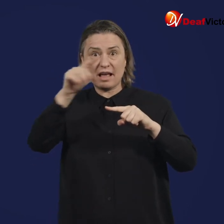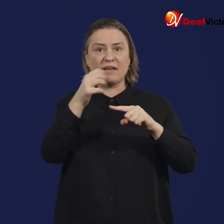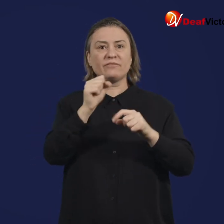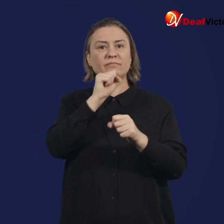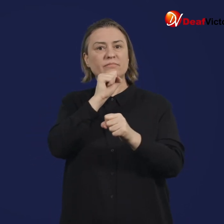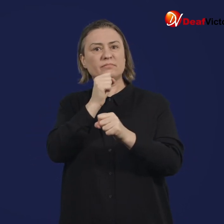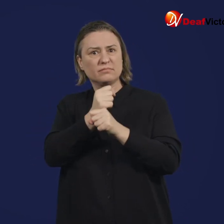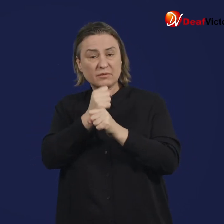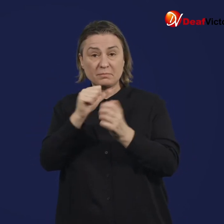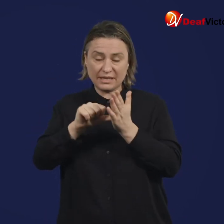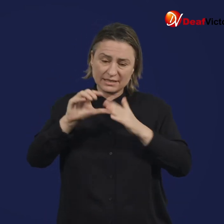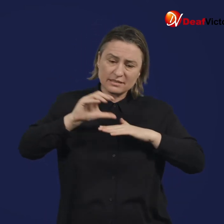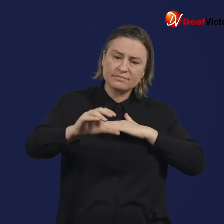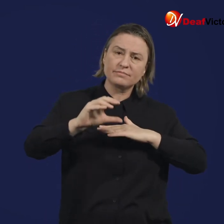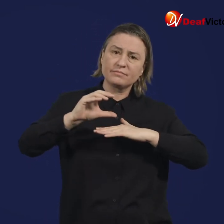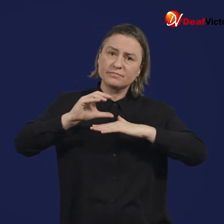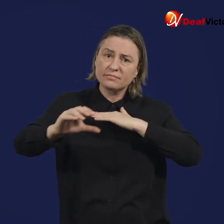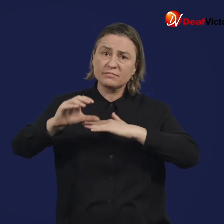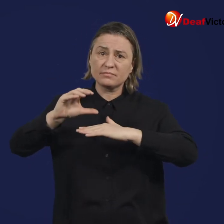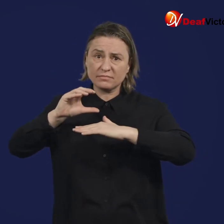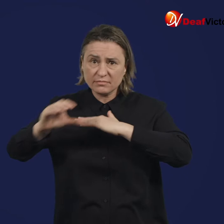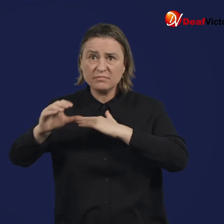The speed of the process was aided by an increase in government funding,